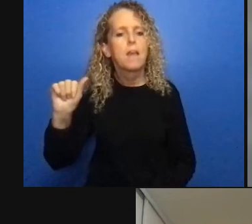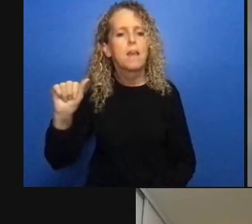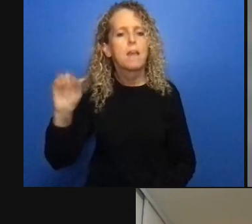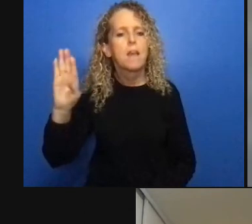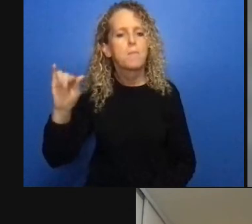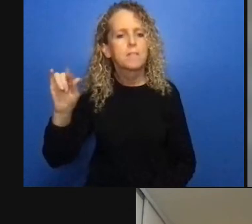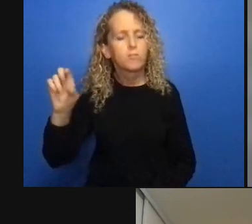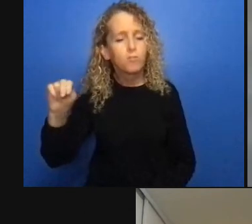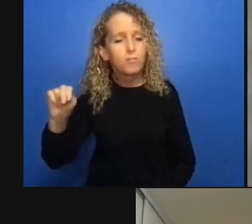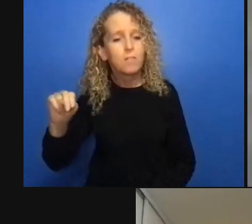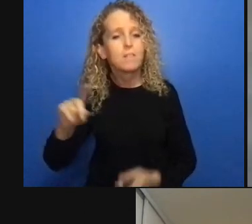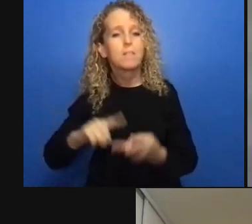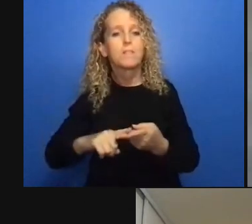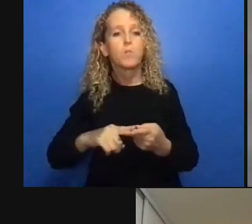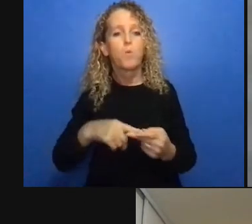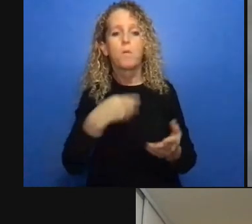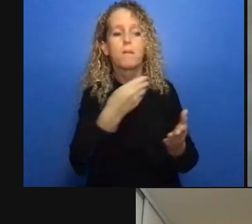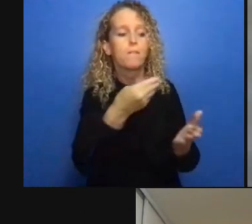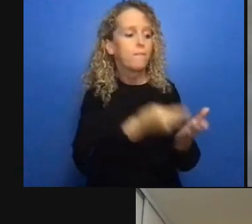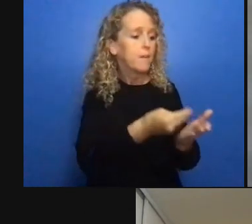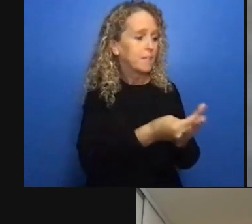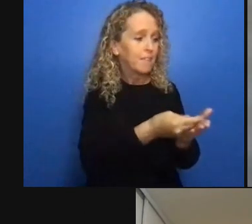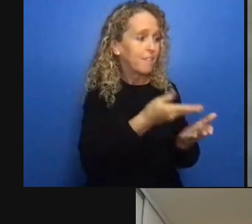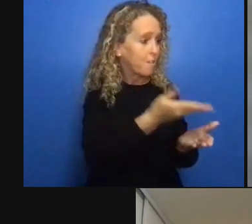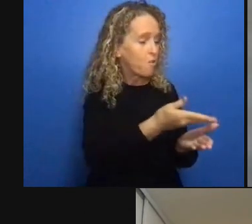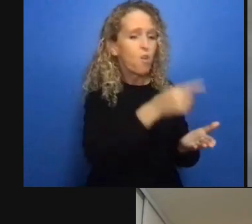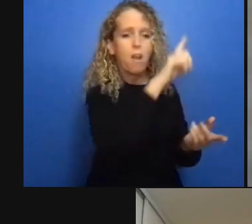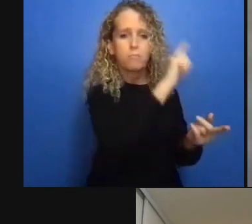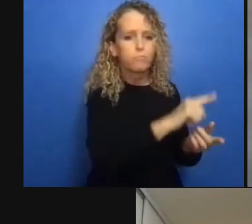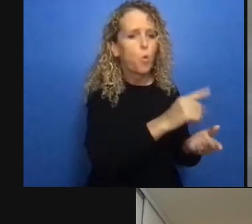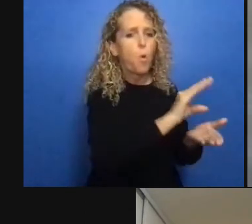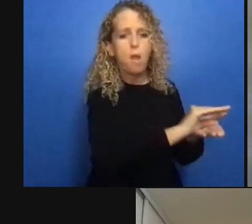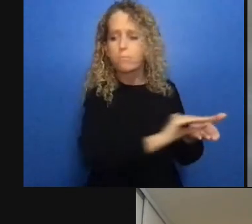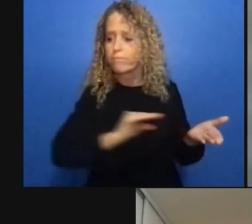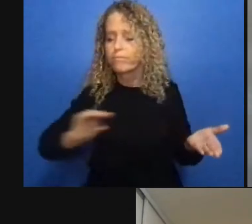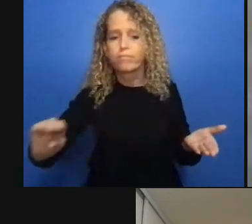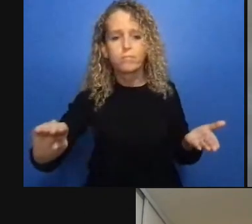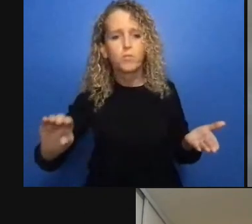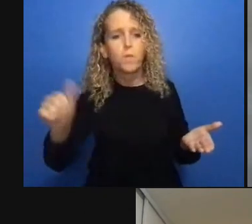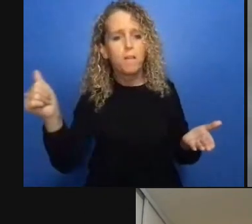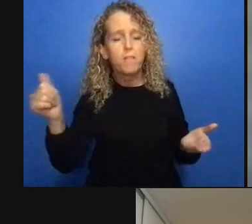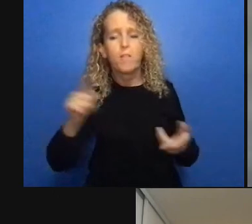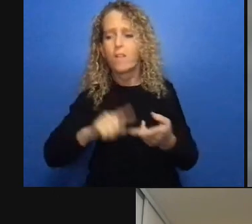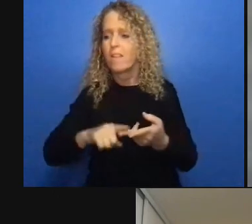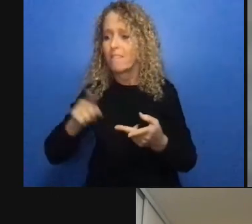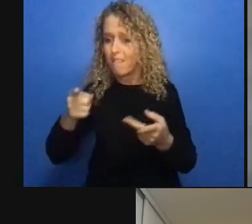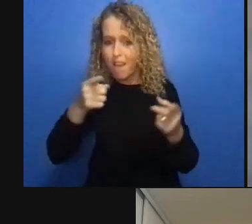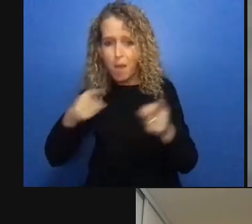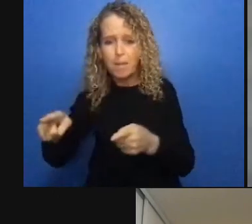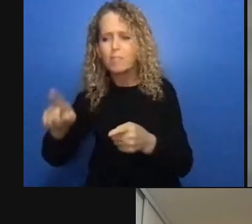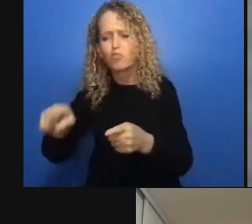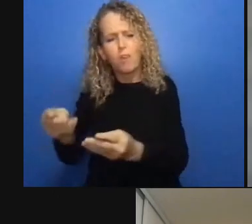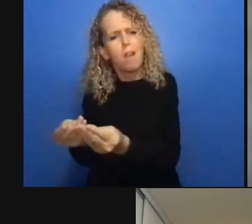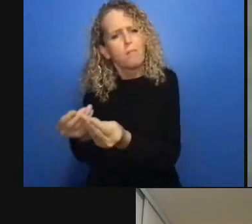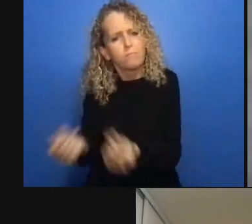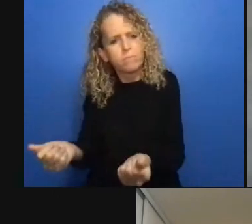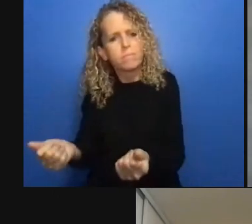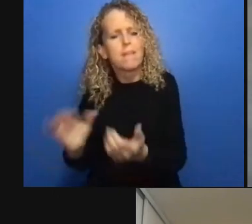we really have to express that that appreciation there same time same place next week we have the